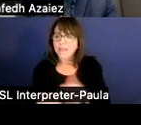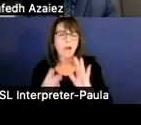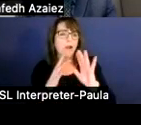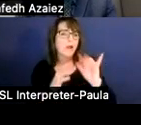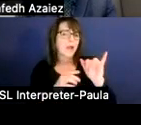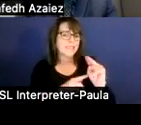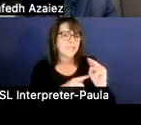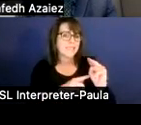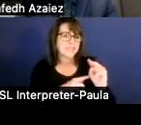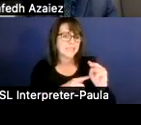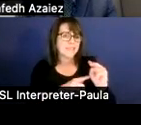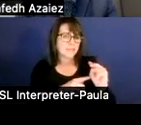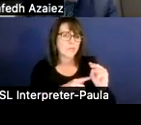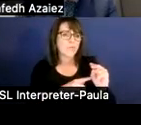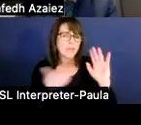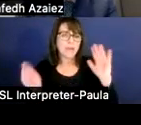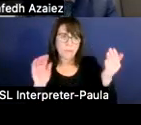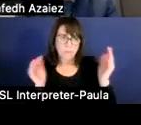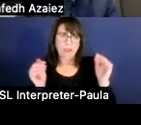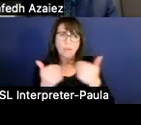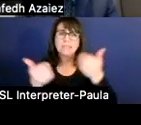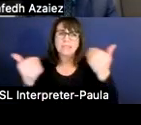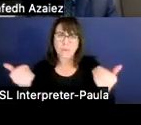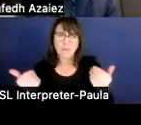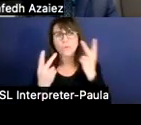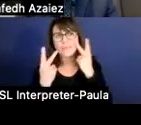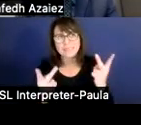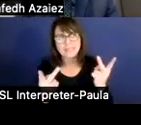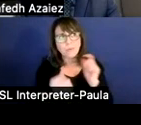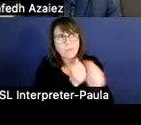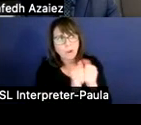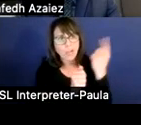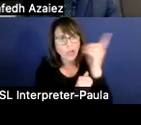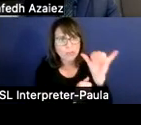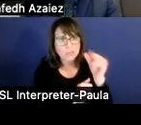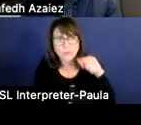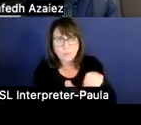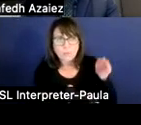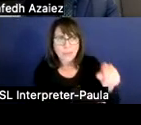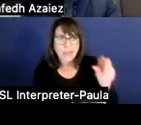so we can compare their salaries across the market, which may be other school districts for those positions,